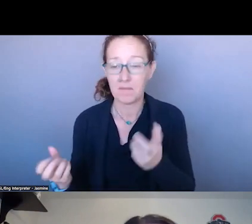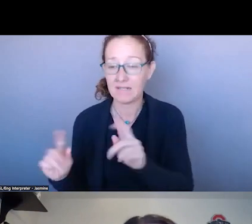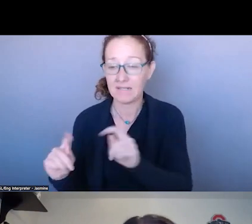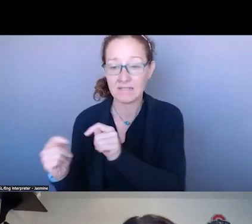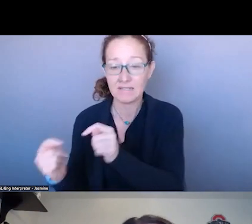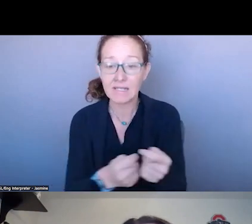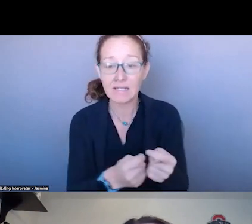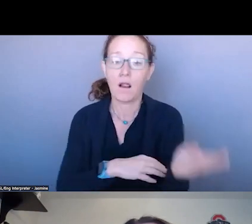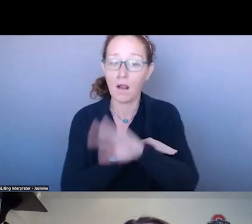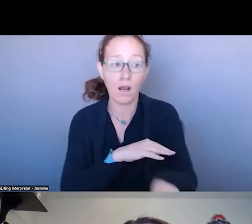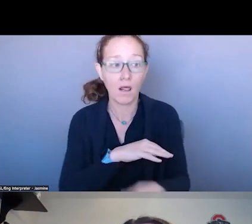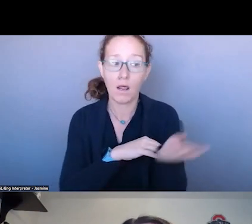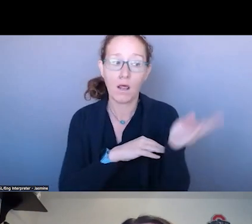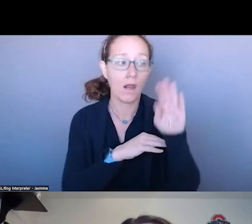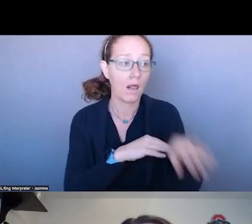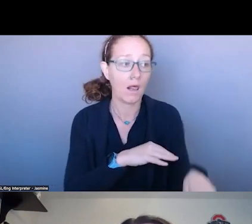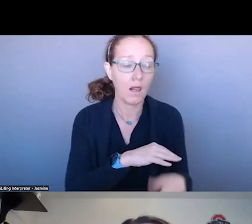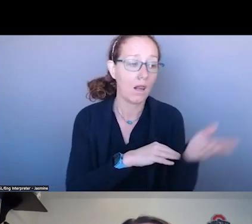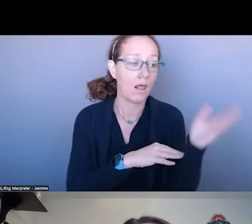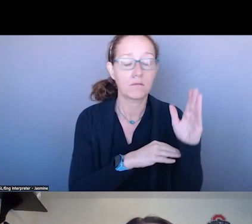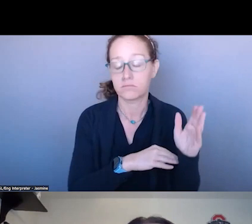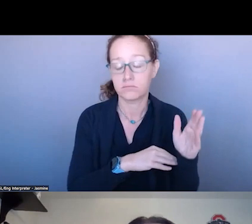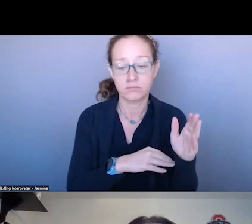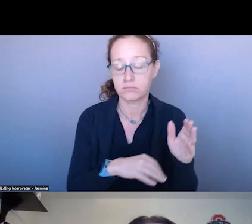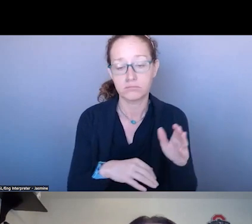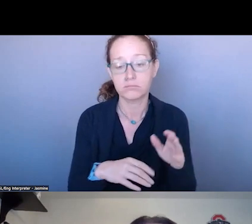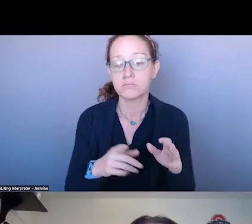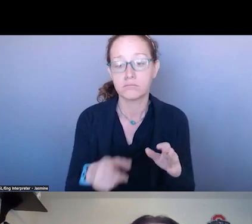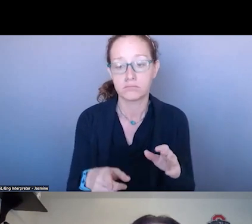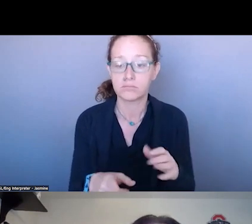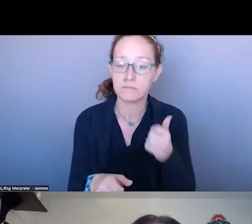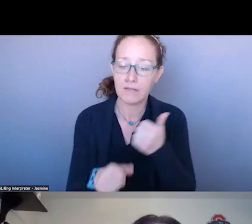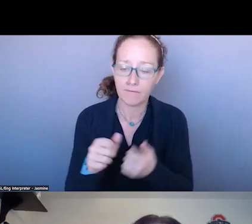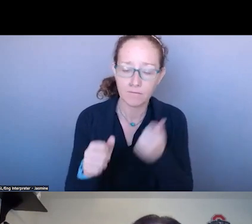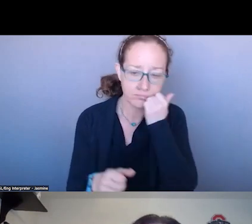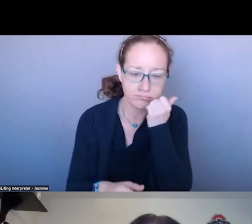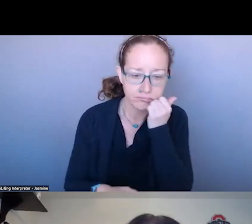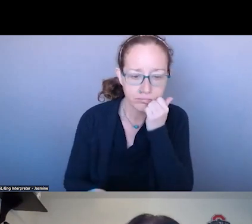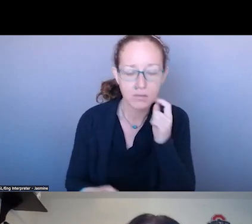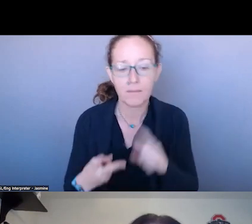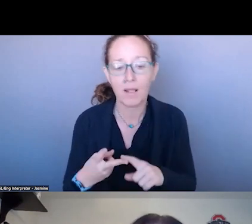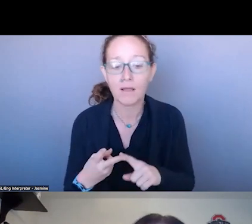GIVEN DAY AND WE HAVE PRIVATE CONTRACTS WITH UNIVERSITIES WITHIN